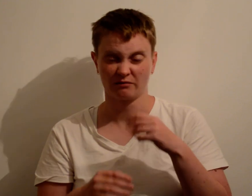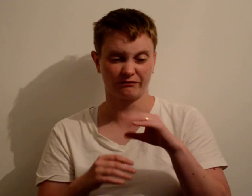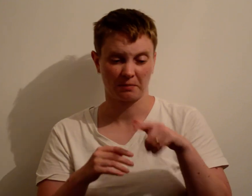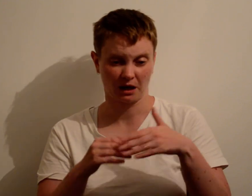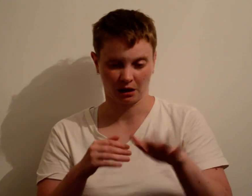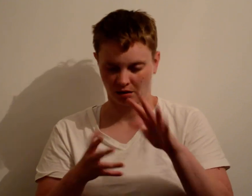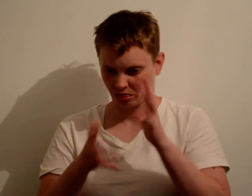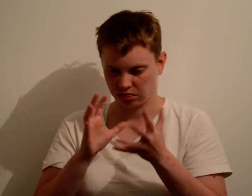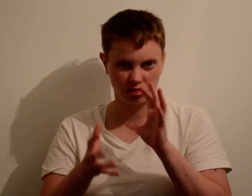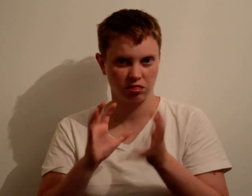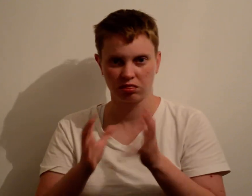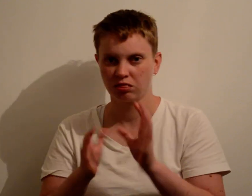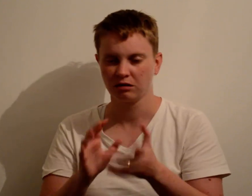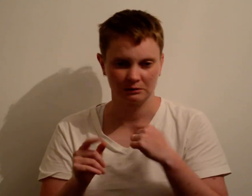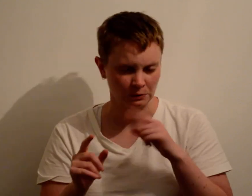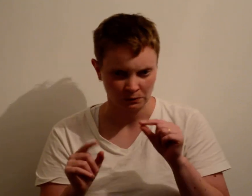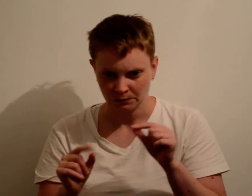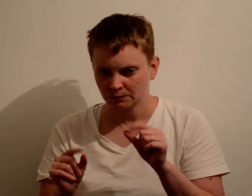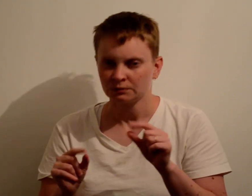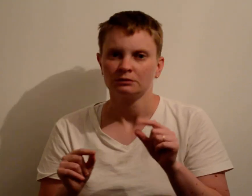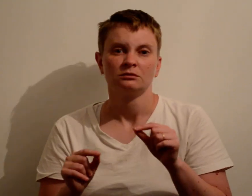and from that time on, I struggled and not knowing what to do about my own feelings.